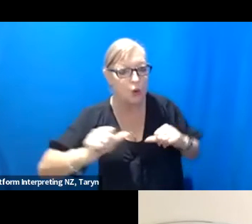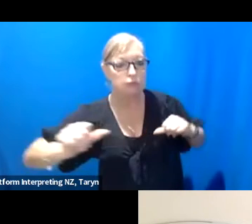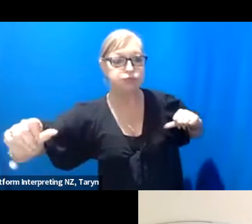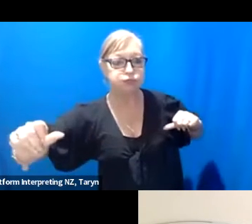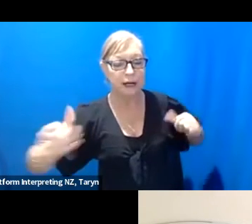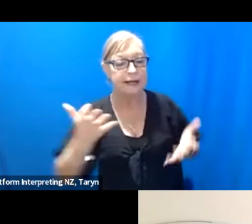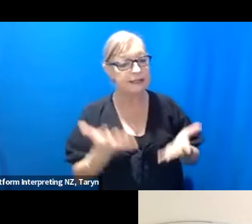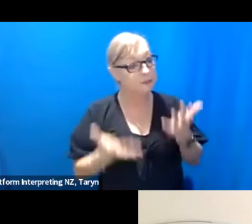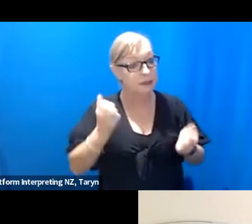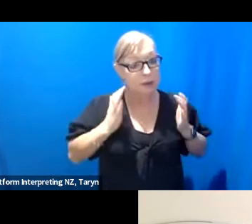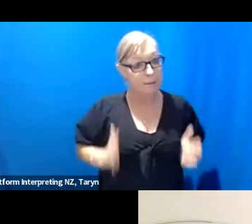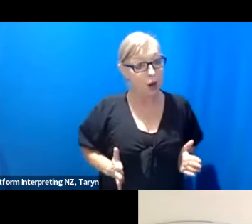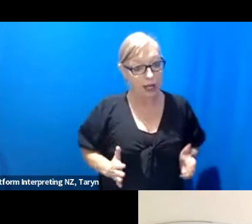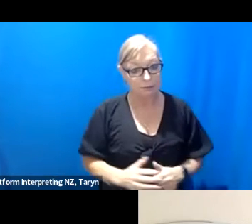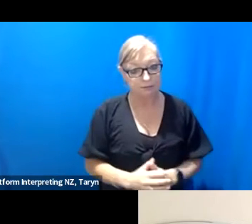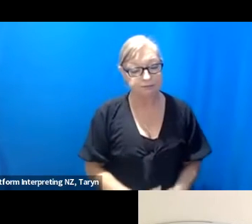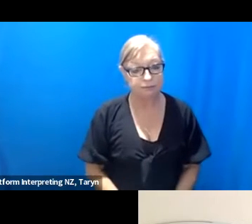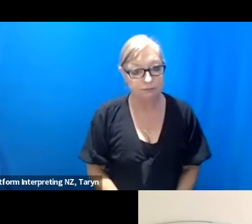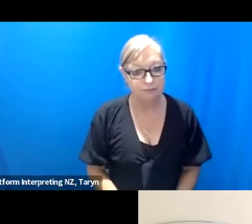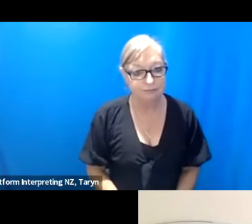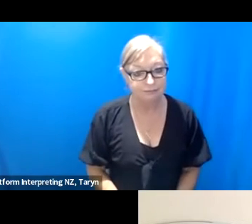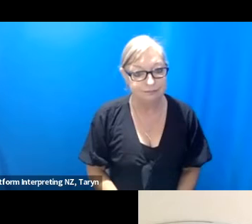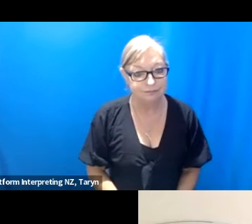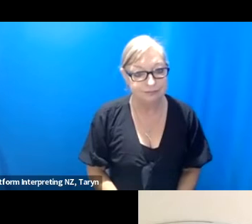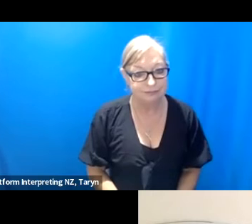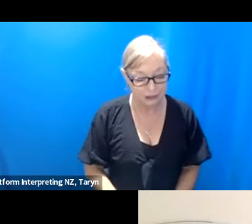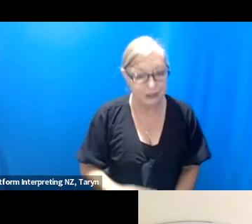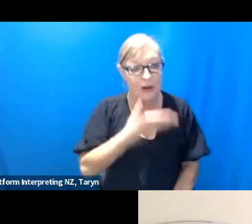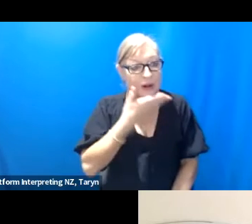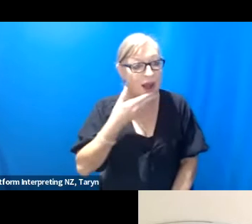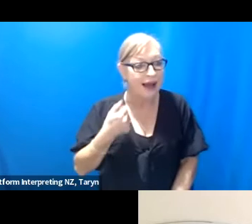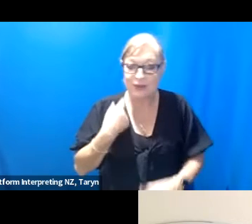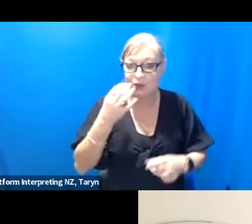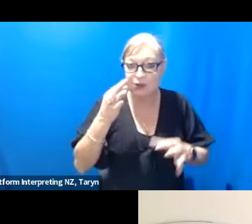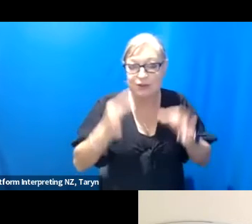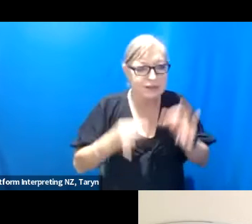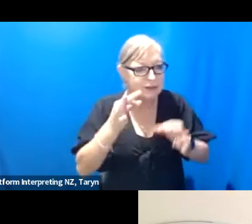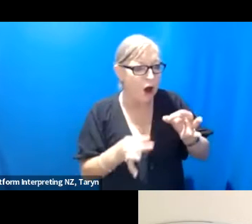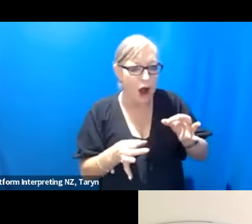And then sometimes it's nice to kind of do that, choose to do that, but then I might make something